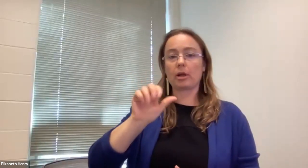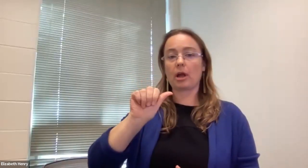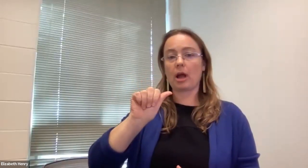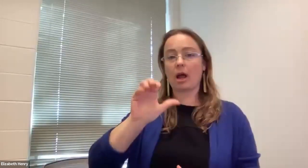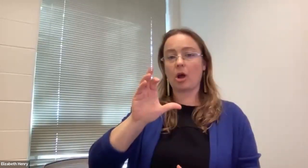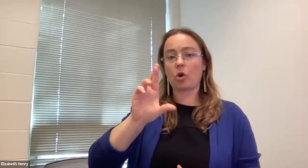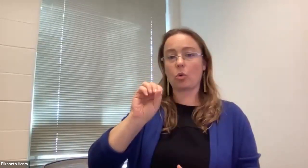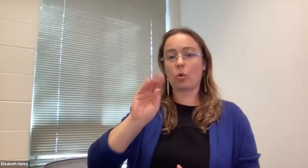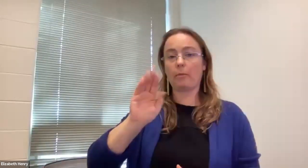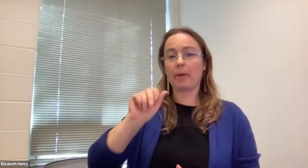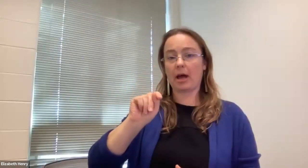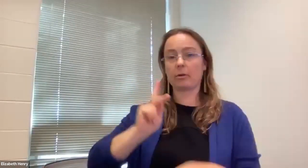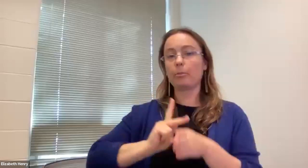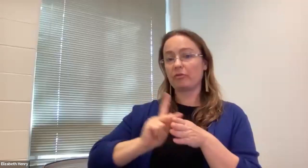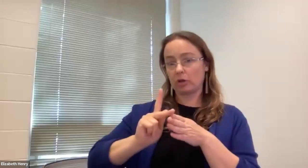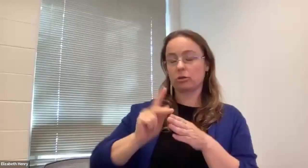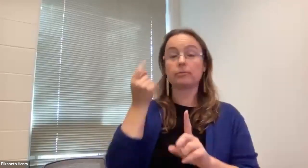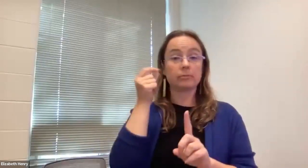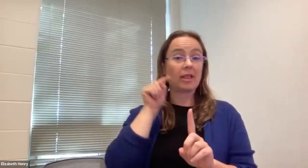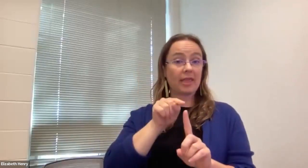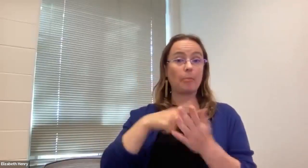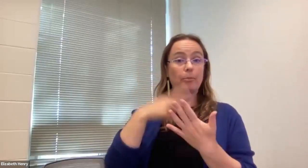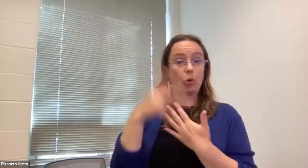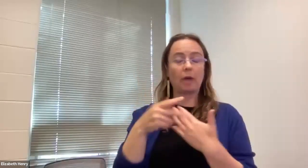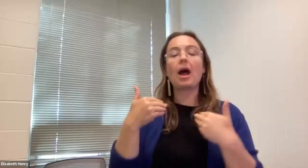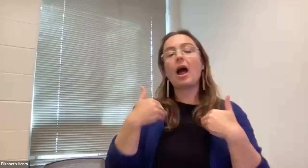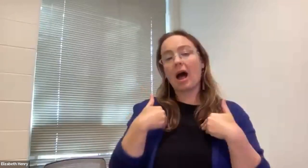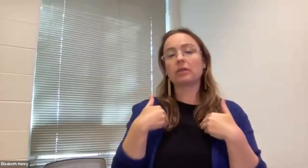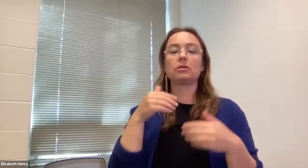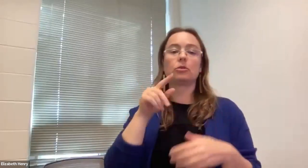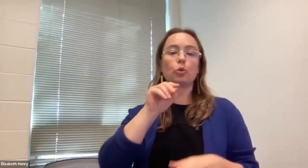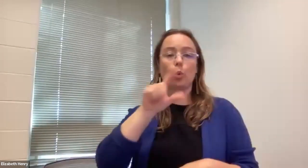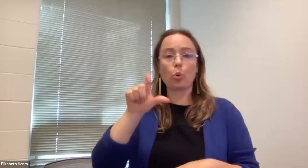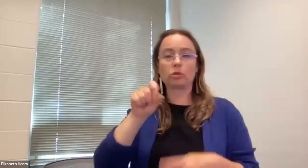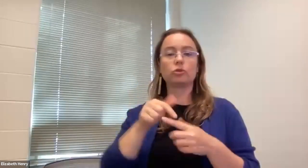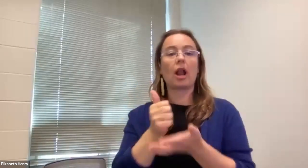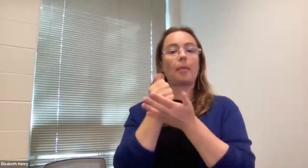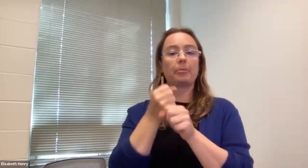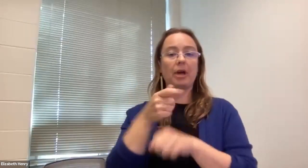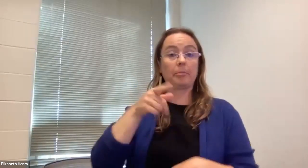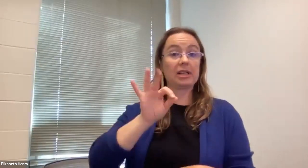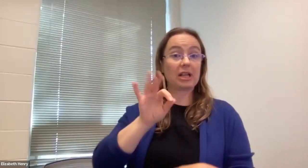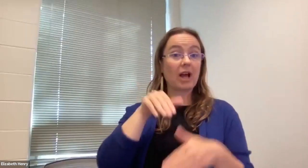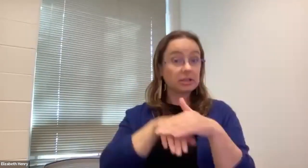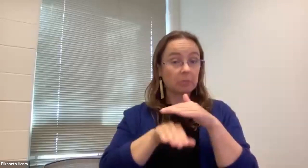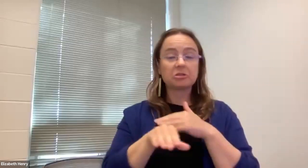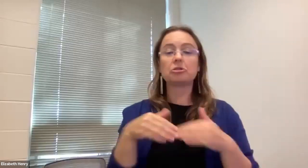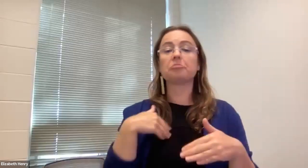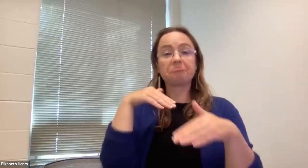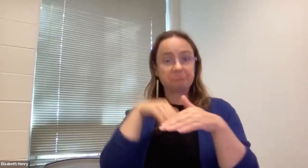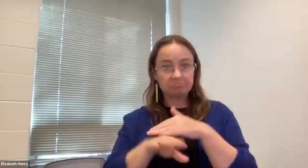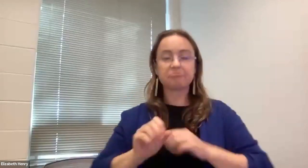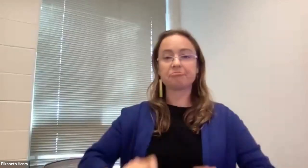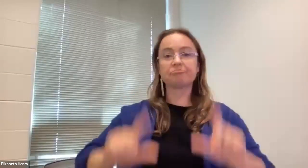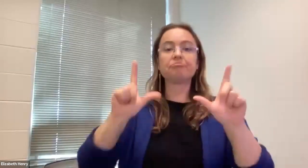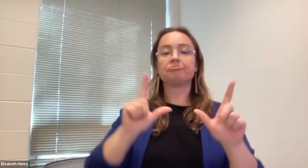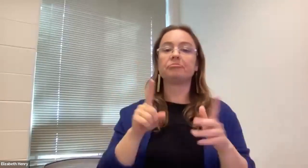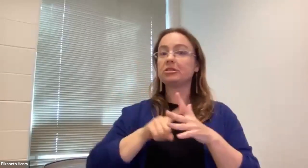Gustavo Navarrete (he/him/él): and put it into adobe, acrobat, professional. And that program has a tool that allows the Pdf to become accessible.